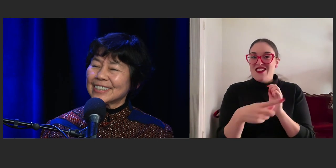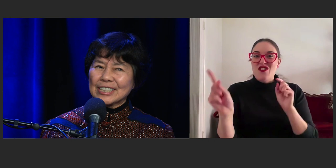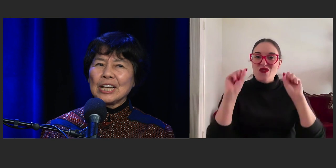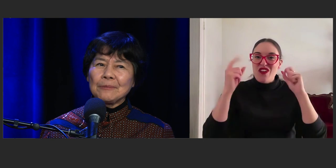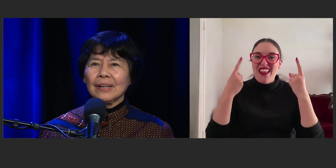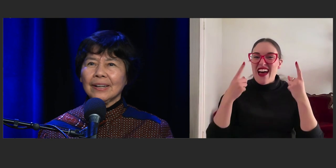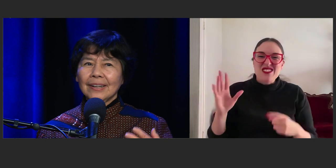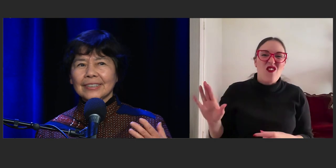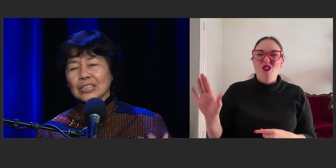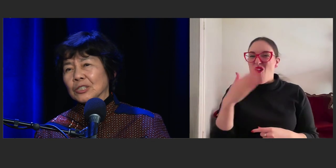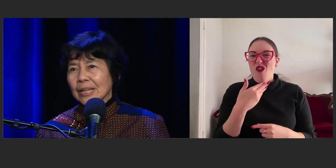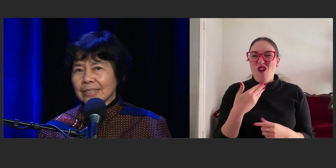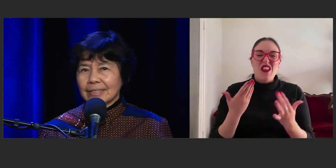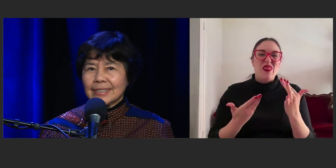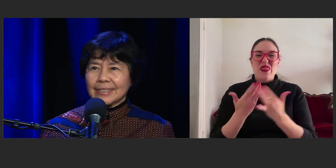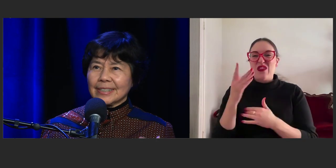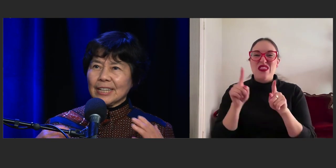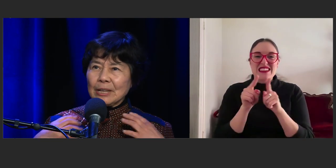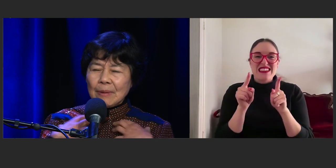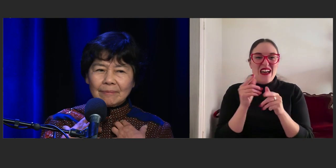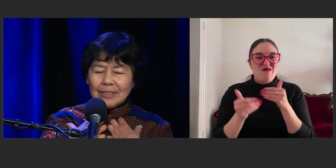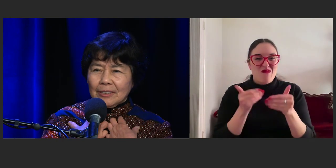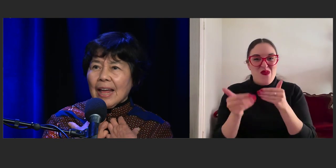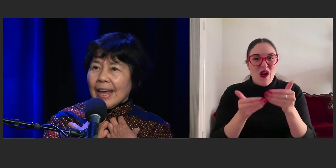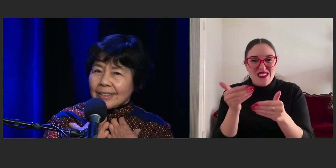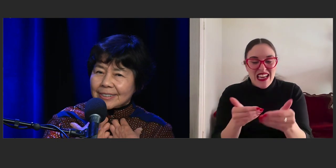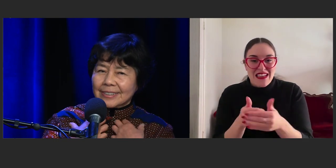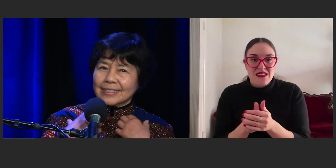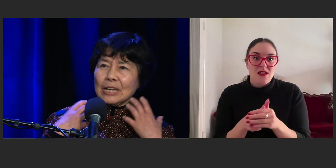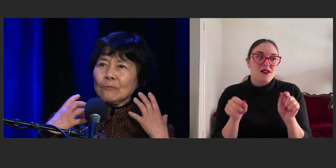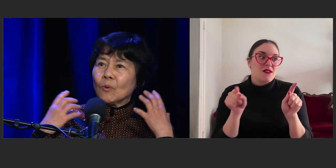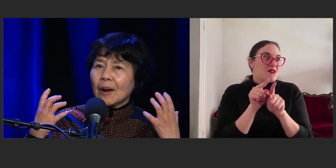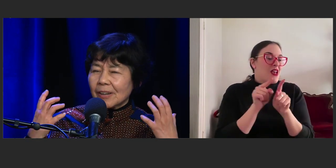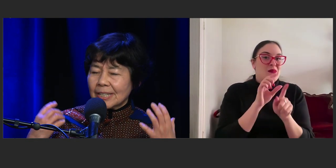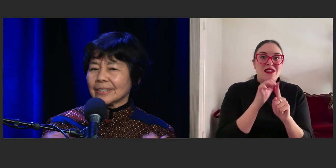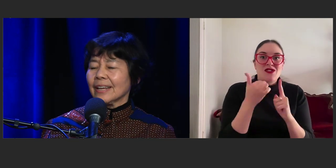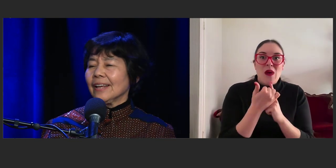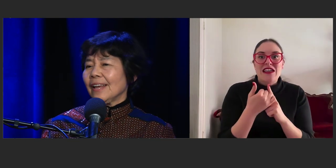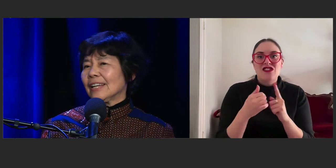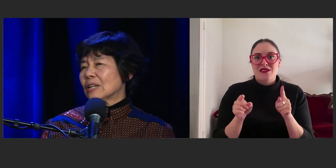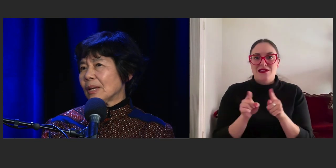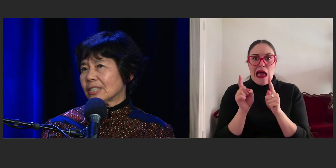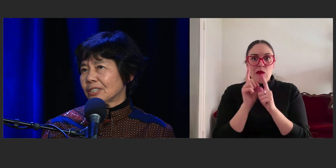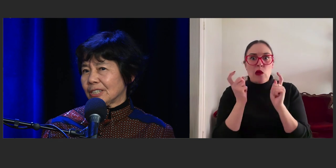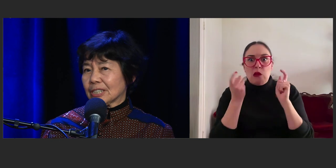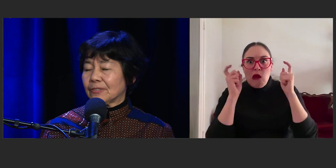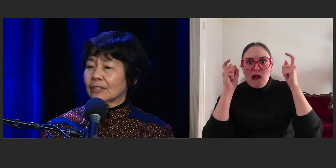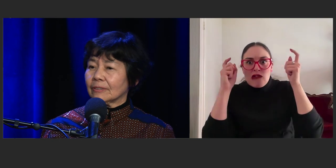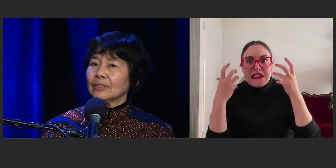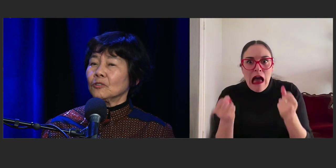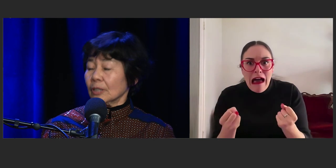the same situations, the same angst, the same worries and it makes you just feel,